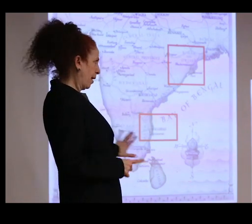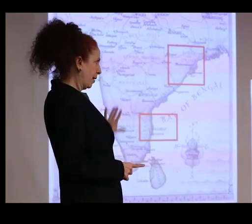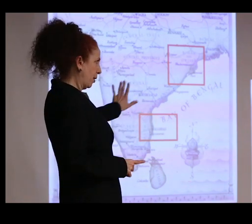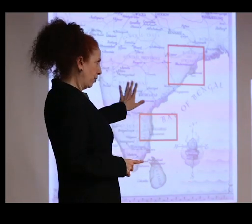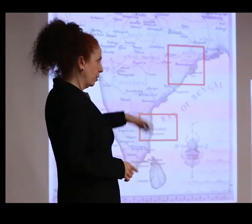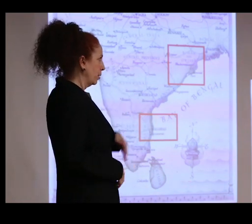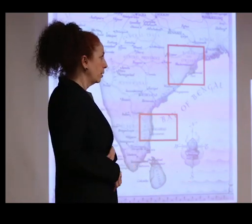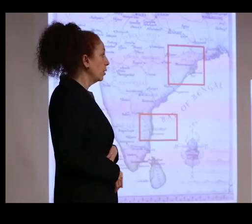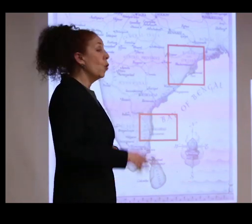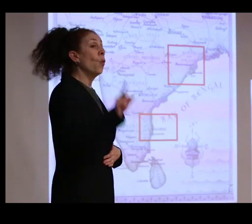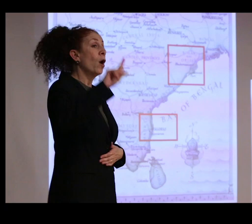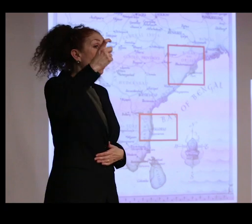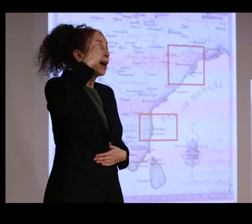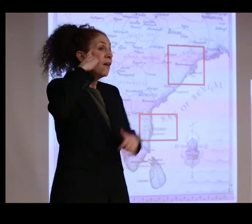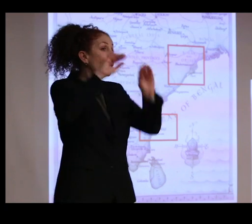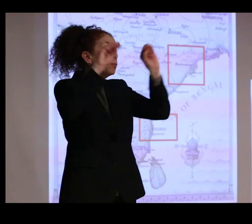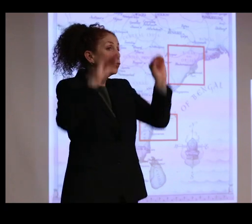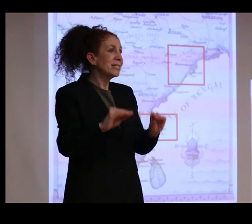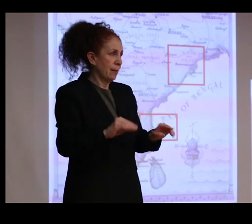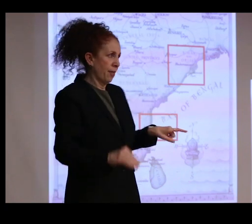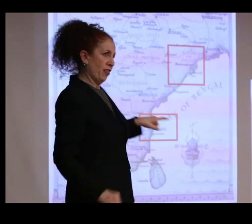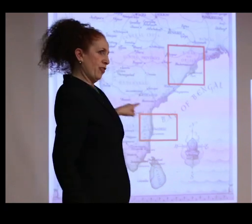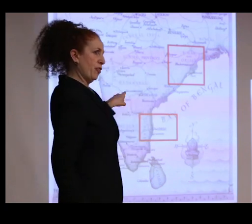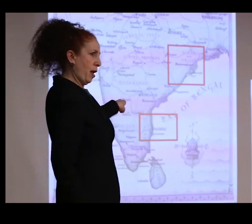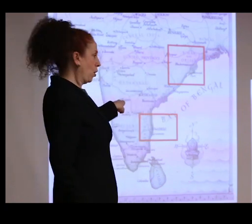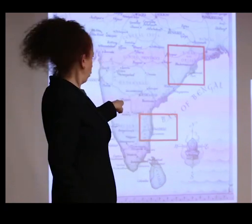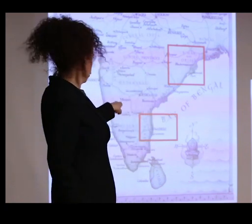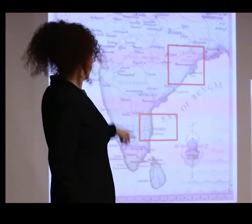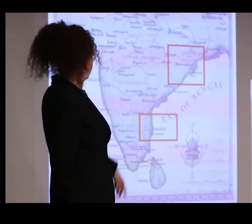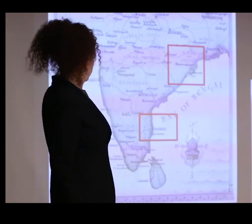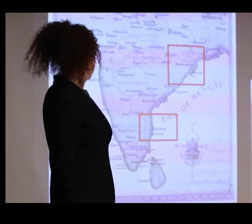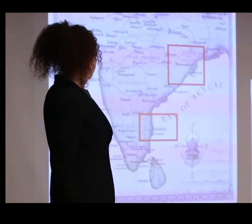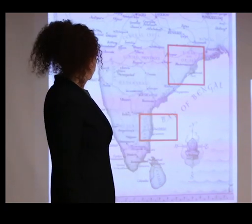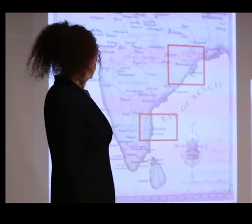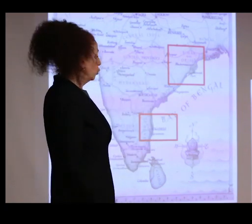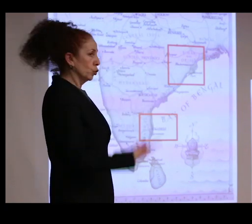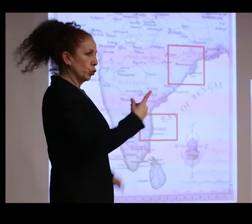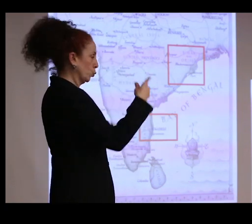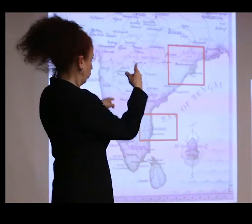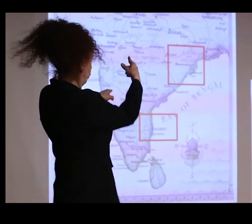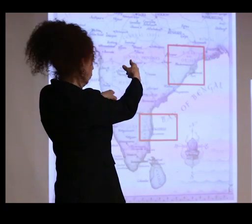at the Government Museum in Madras, which I show you-- Madras, now Chennai, which I show you in an image here.